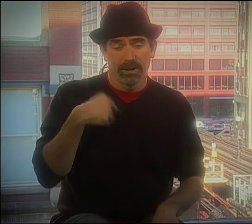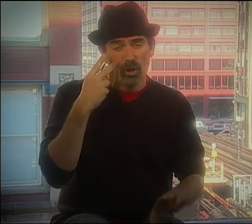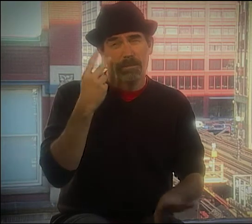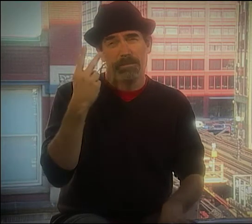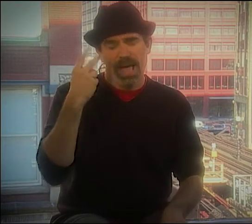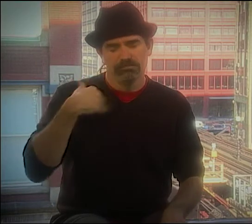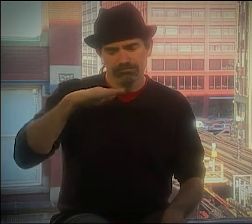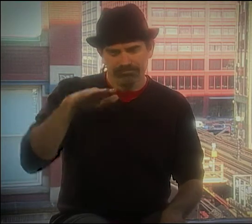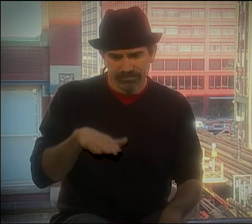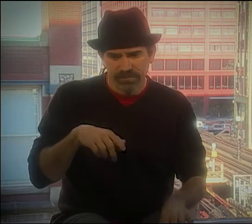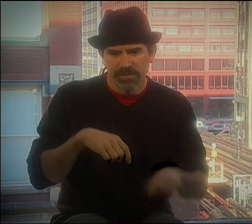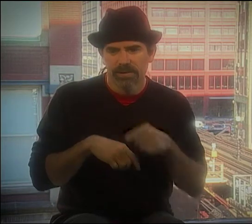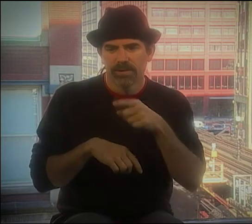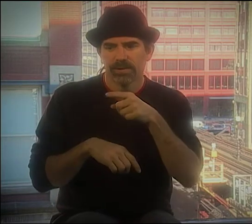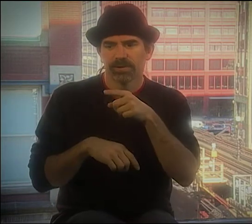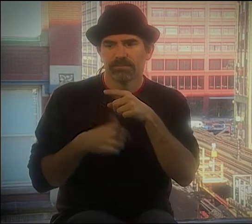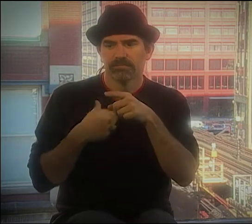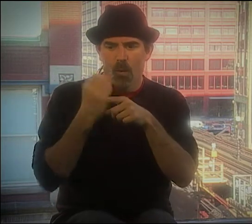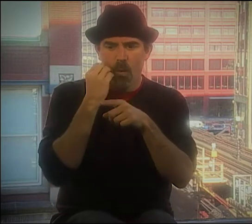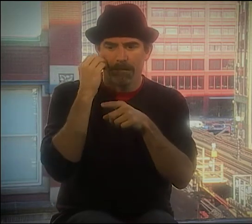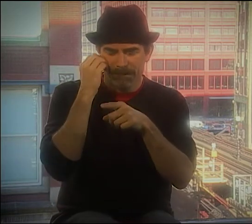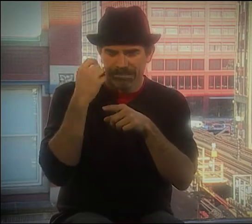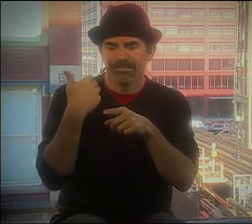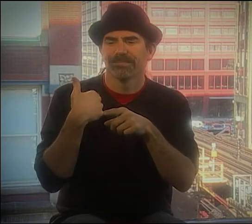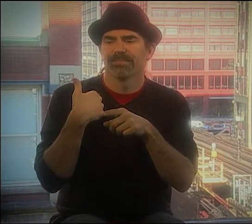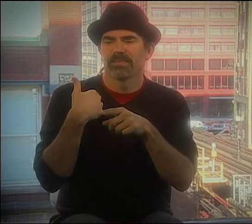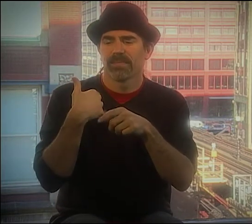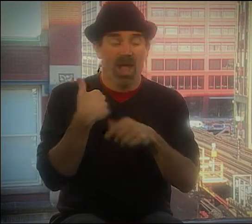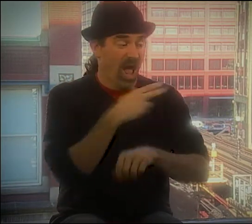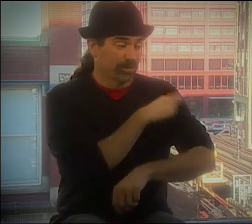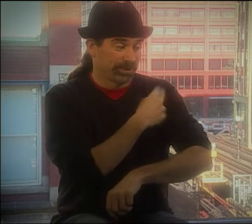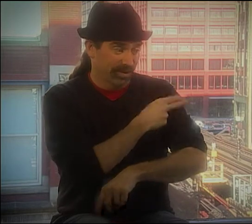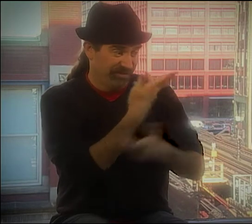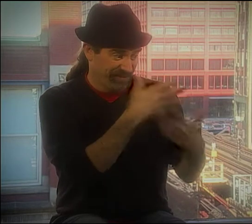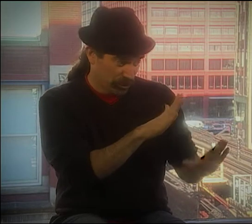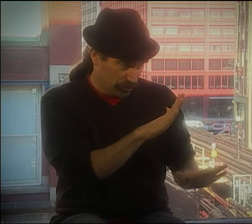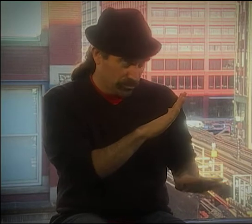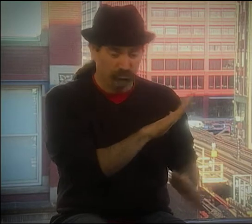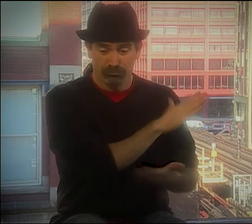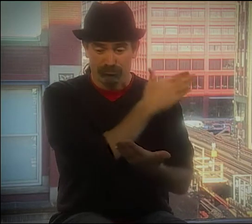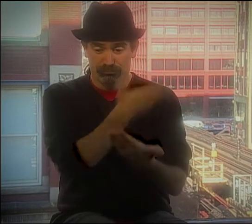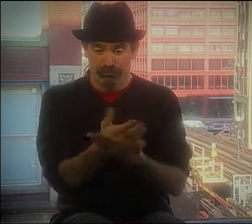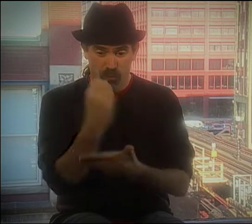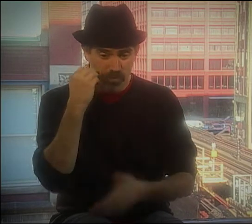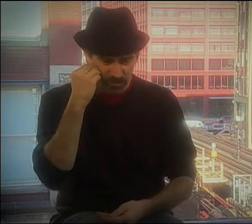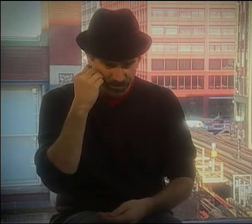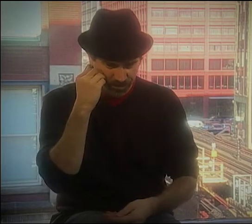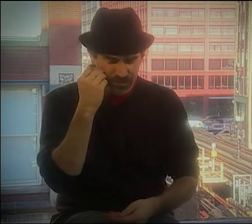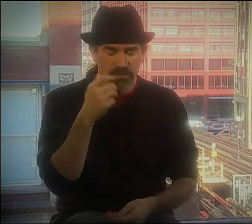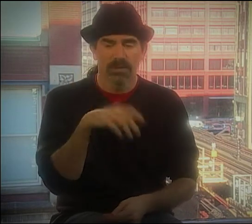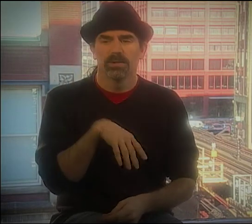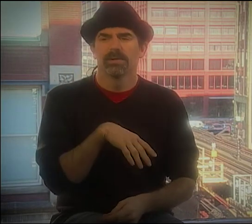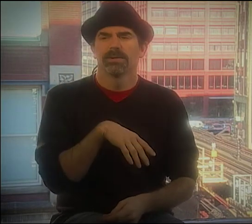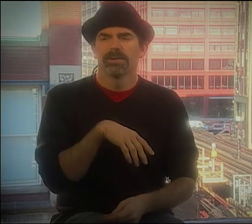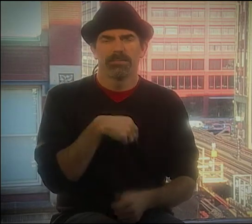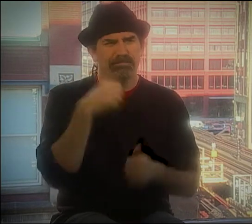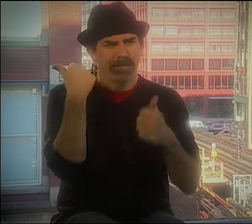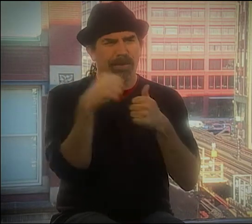BUT ANYWAY, WHEN I WAS LITTLE, I HAD JUST GOTTEN HOME FROM THE HOSPITAL.